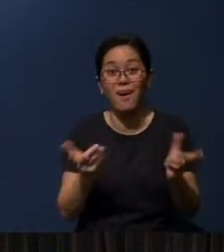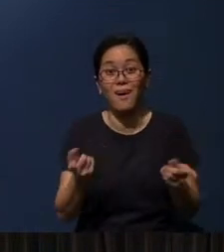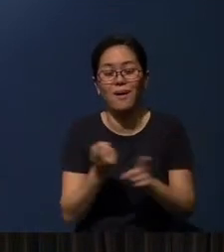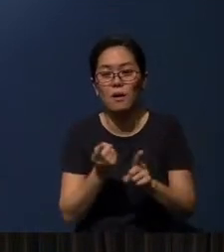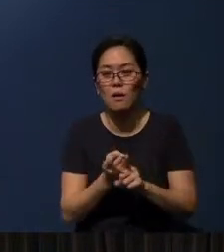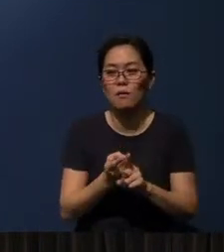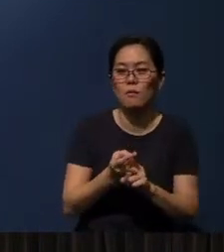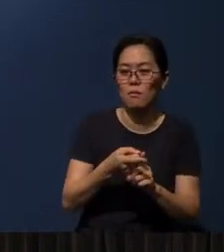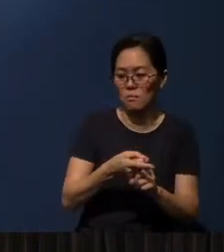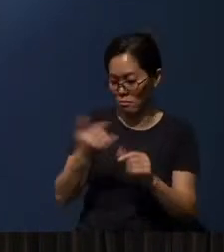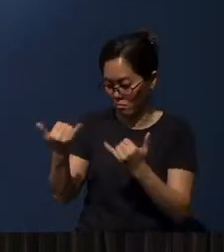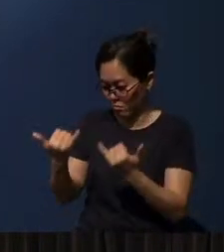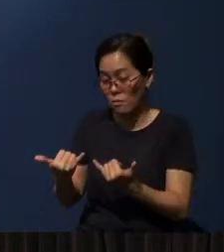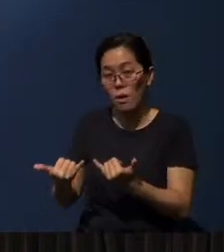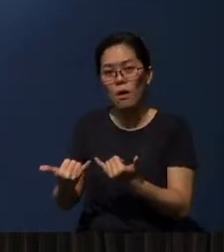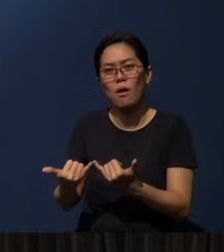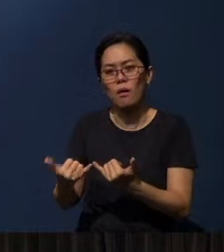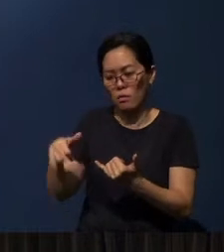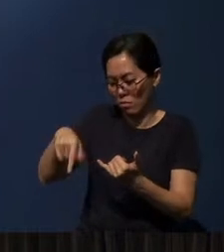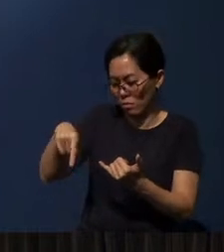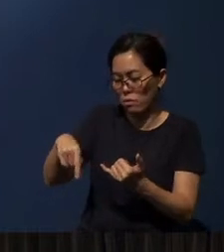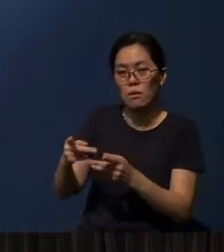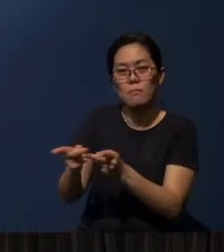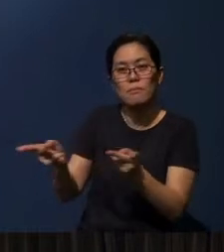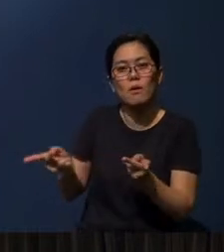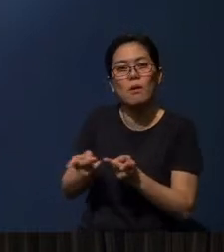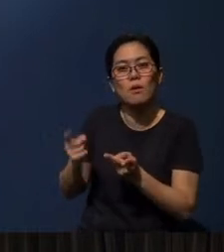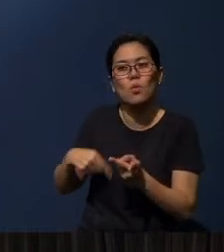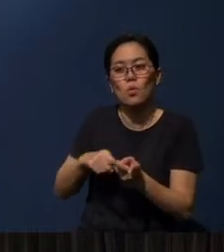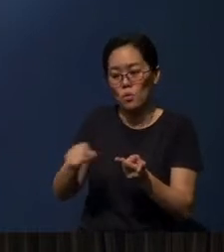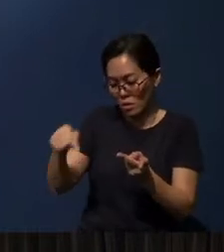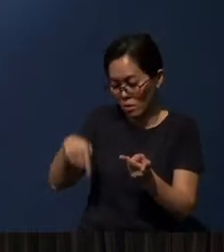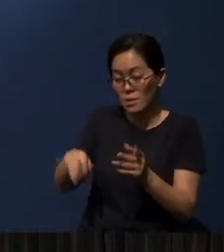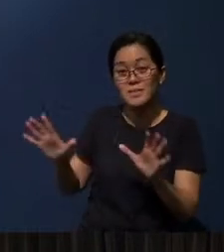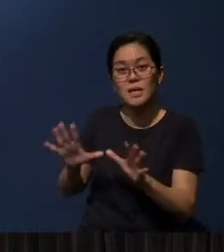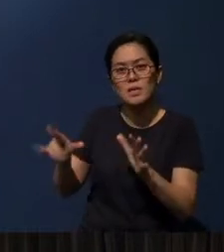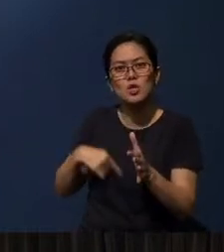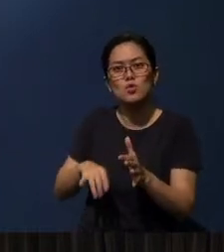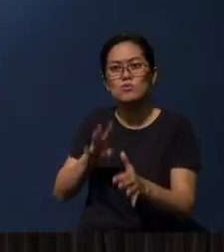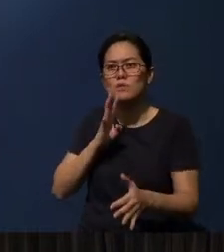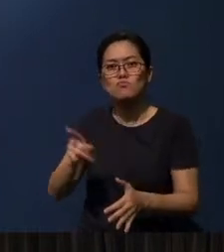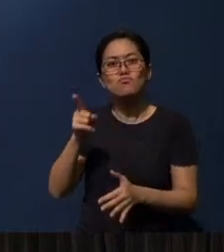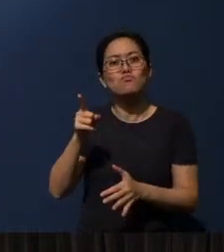And even right now, at this very place, when you come on this Sunday here, you are being spoken to,